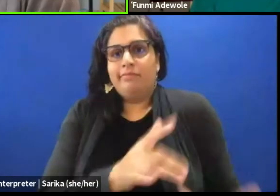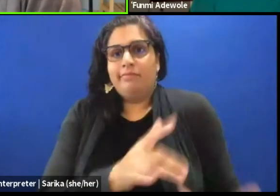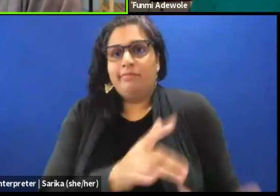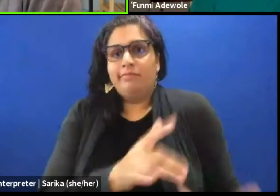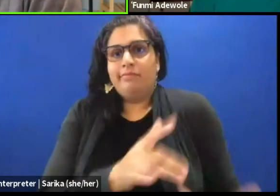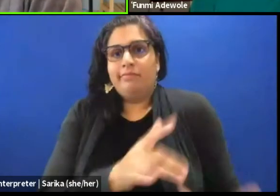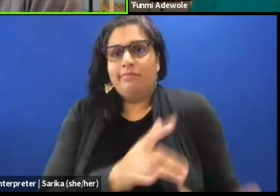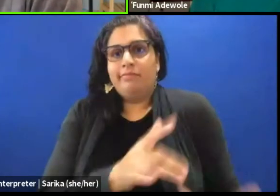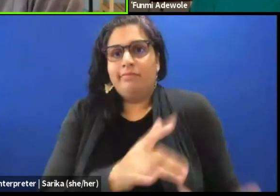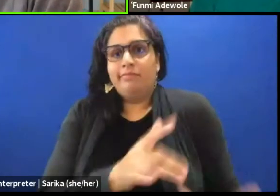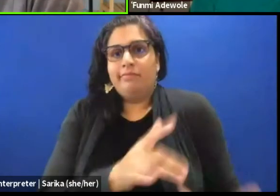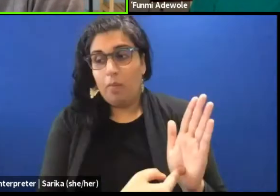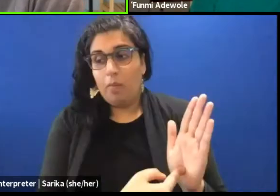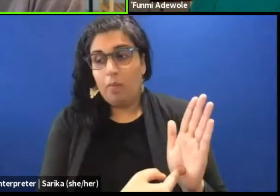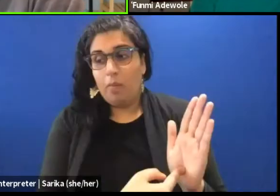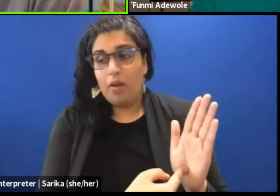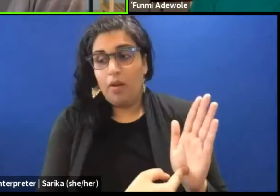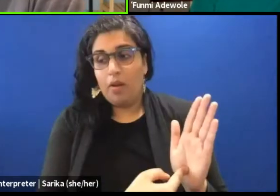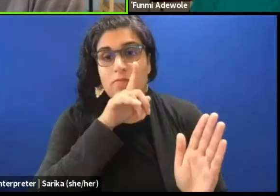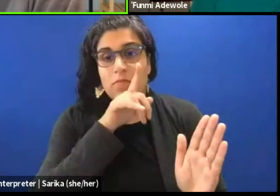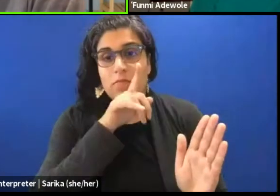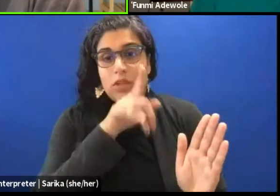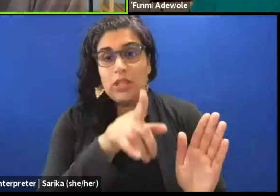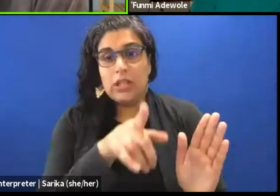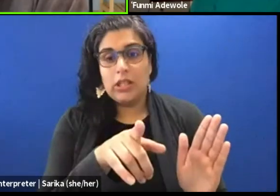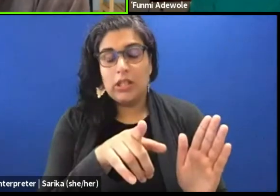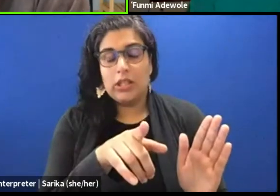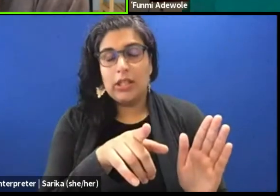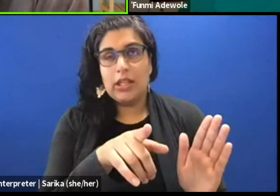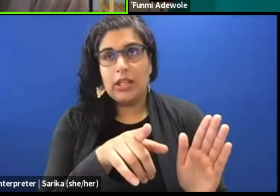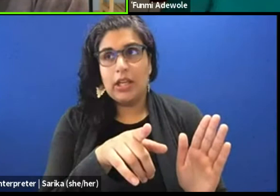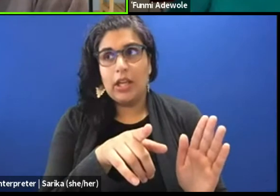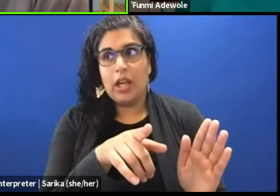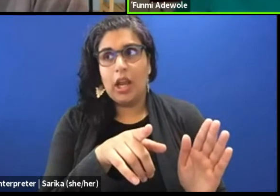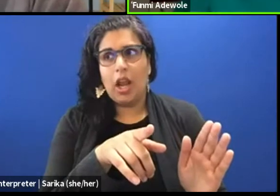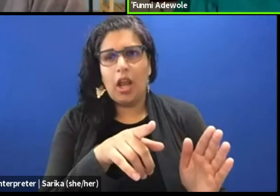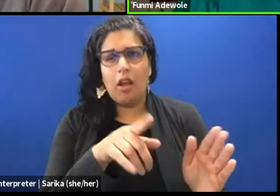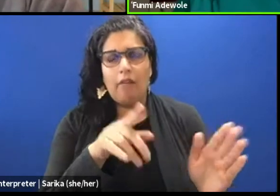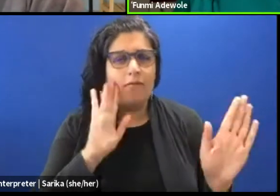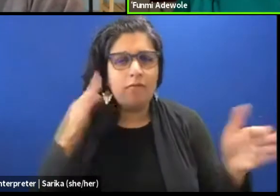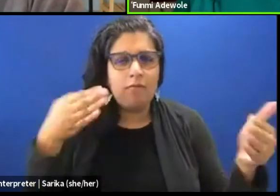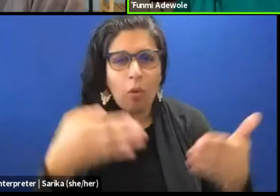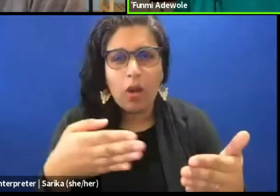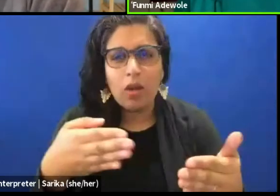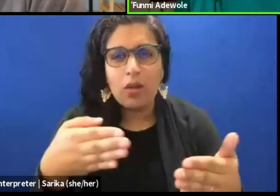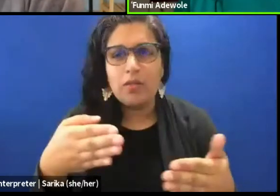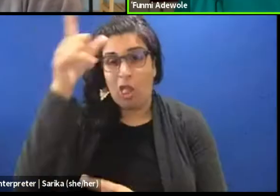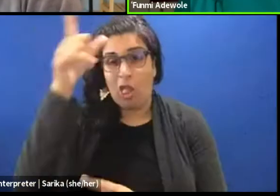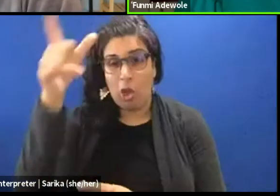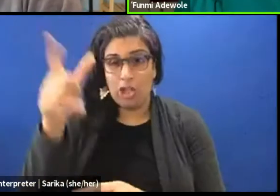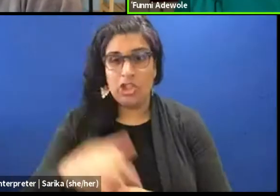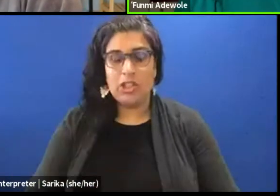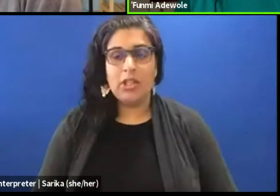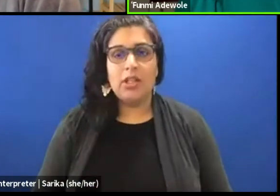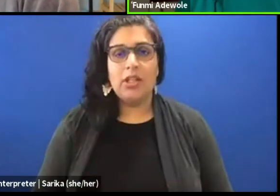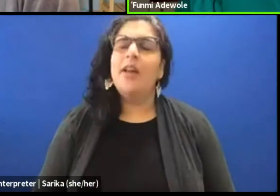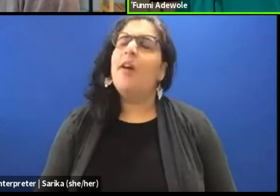that really speak to the logic of the performance? What immediately comes to mind is a piece